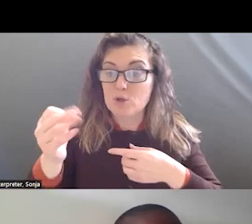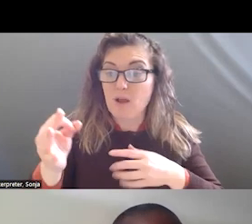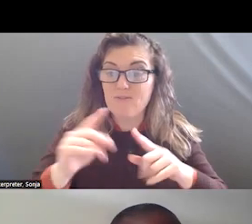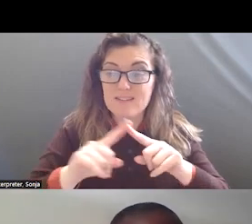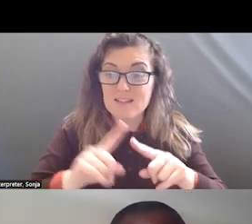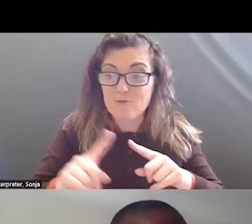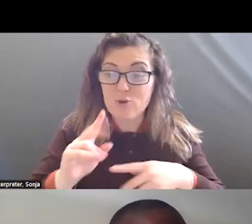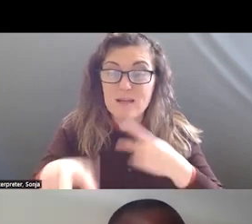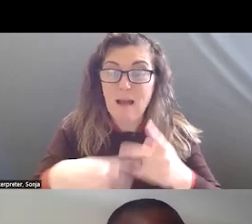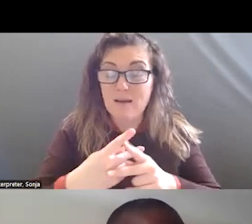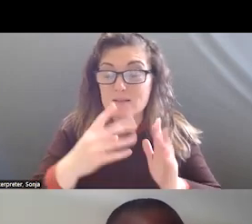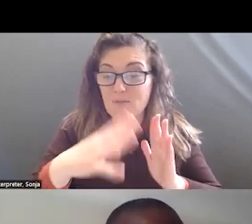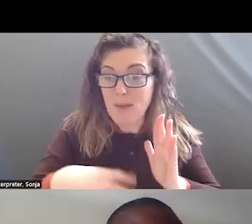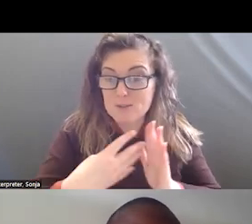OF METRICS. SO STRUCTURAL PROCESS